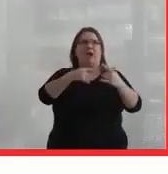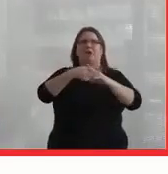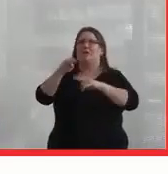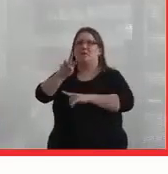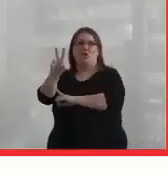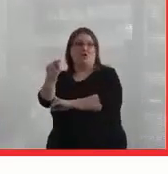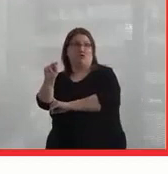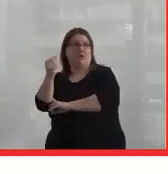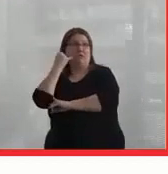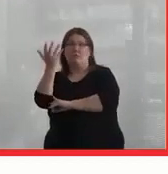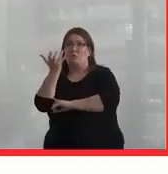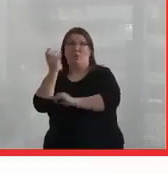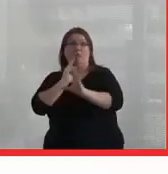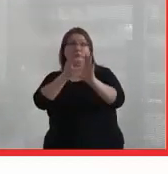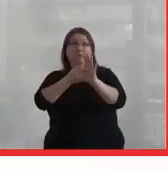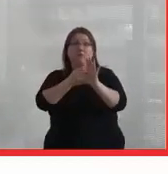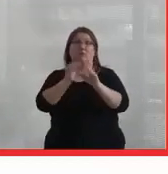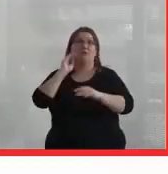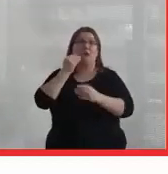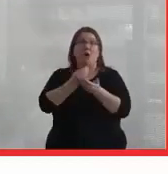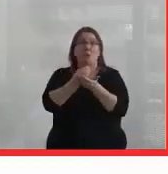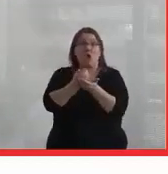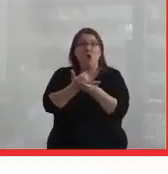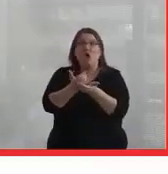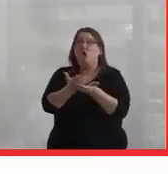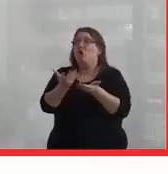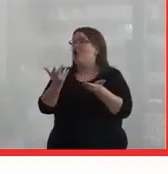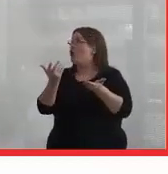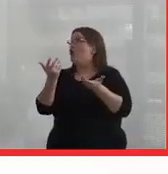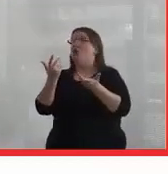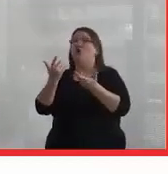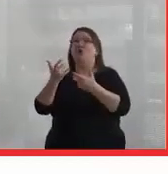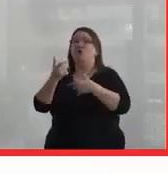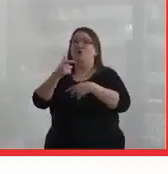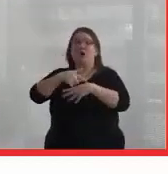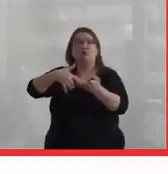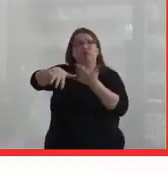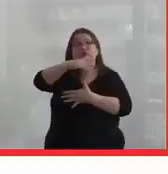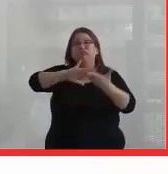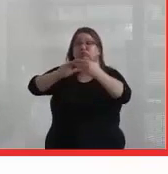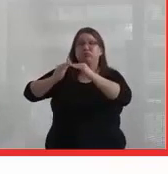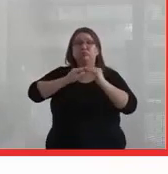So people who want to go and burn tobacco or spend some time in community at the fire, people